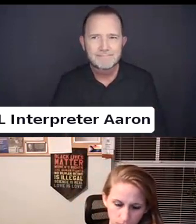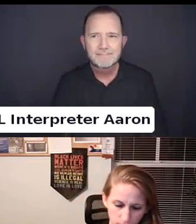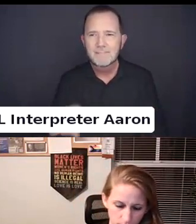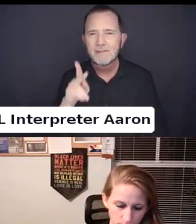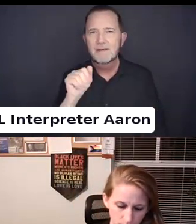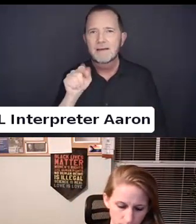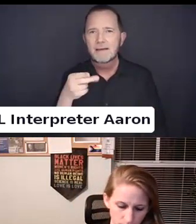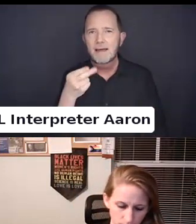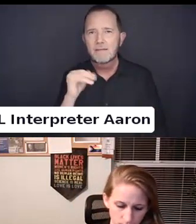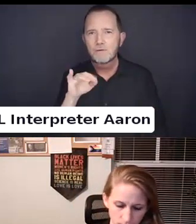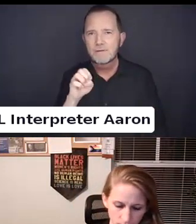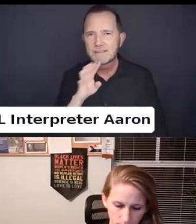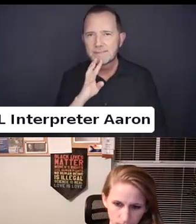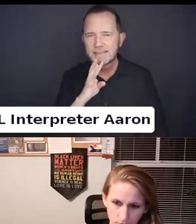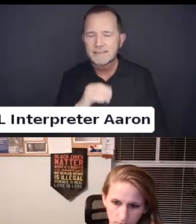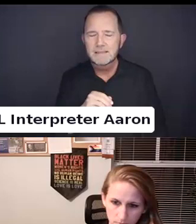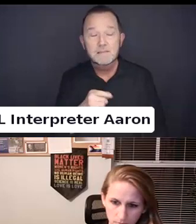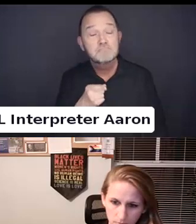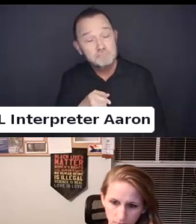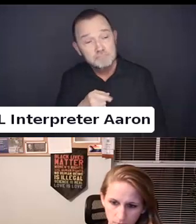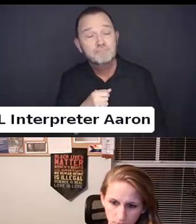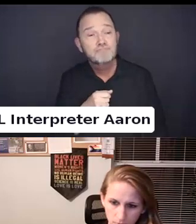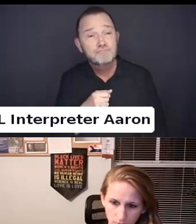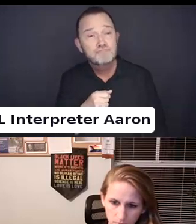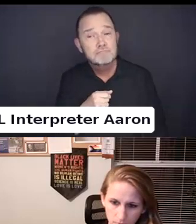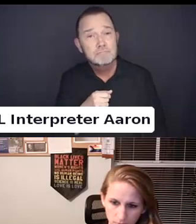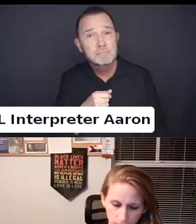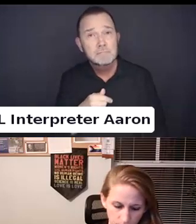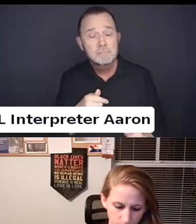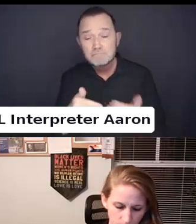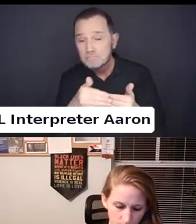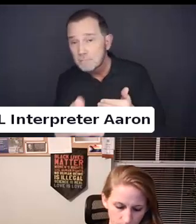For one thing.